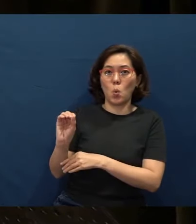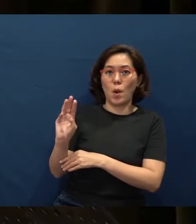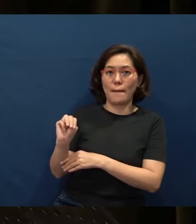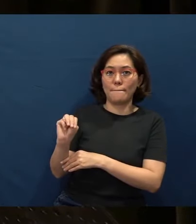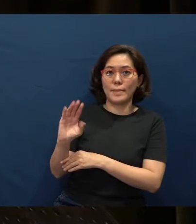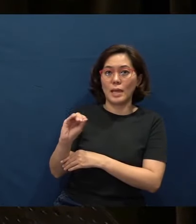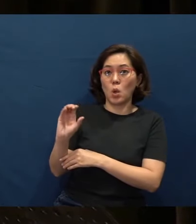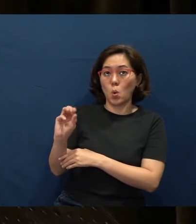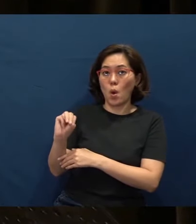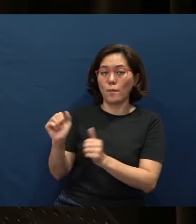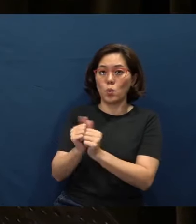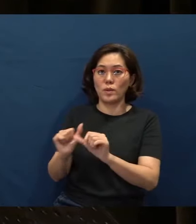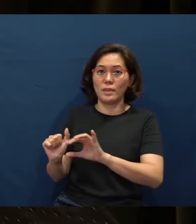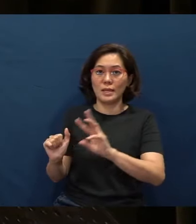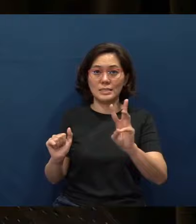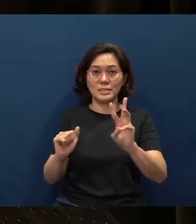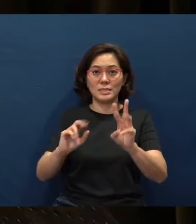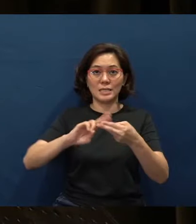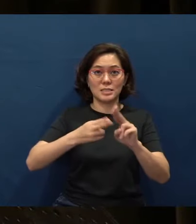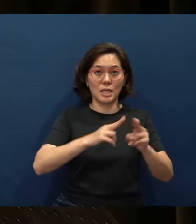and OM, with the six neighboring countries surrounding Ukraine,